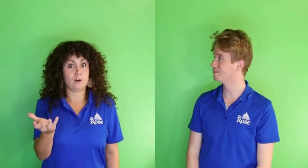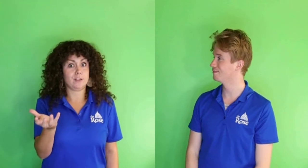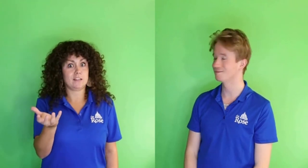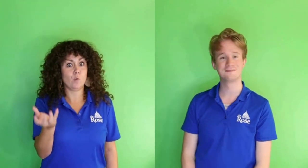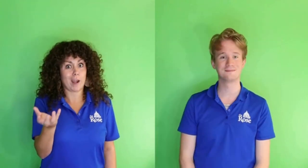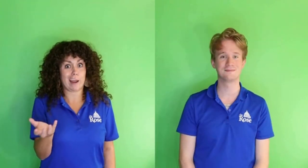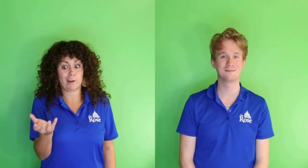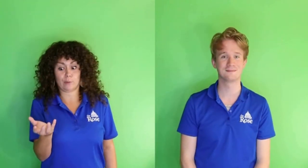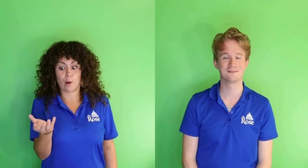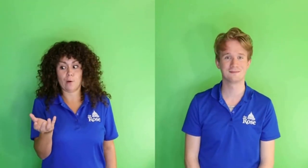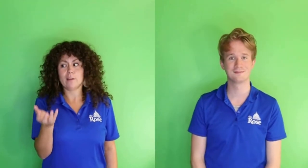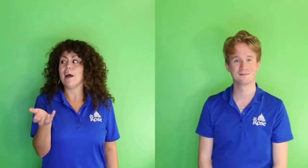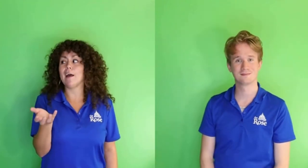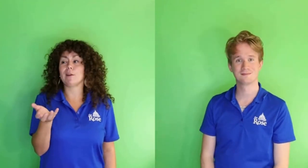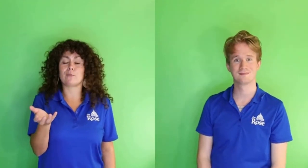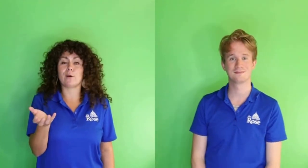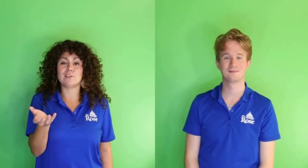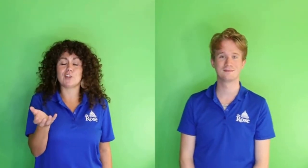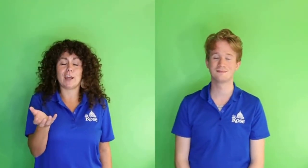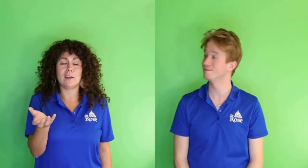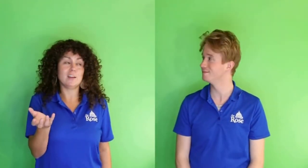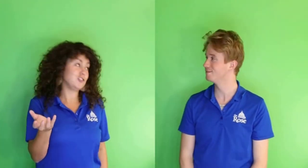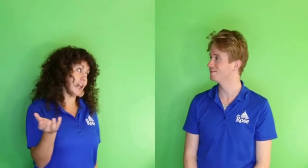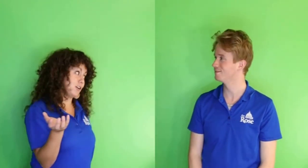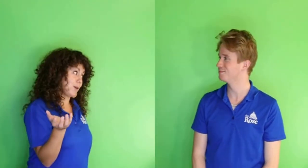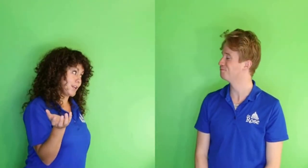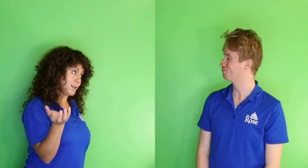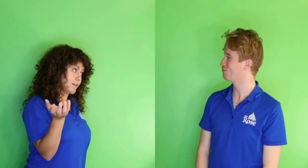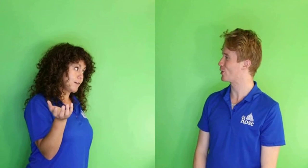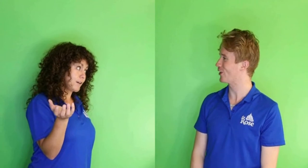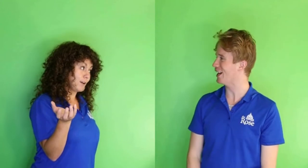It only takes one hand to throw. I'm gonna throw it to Jay. Jay, Are you ready? Sure am!